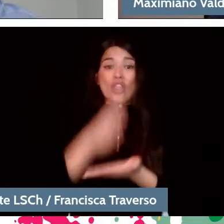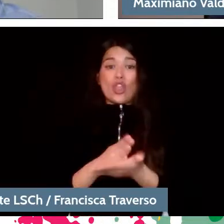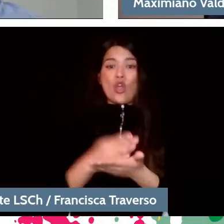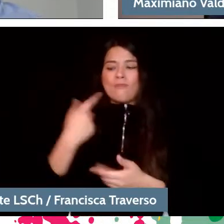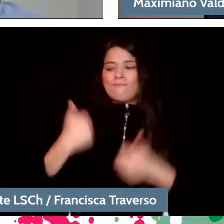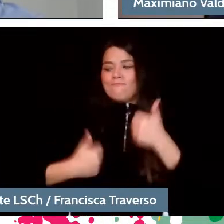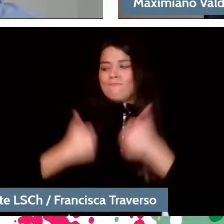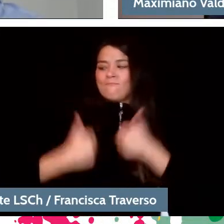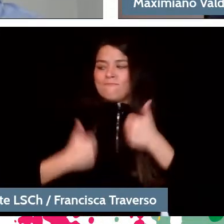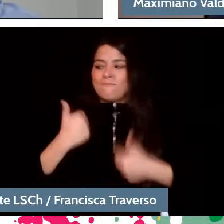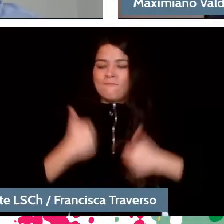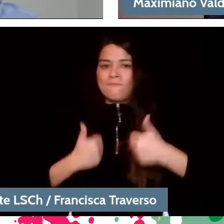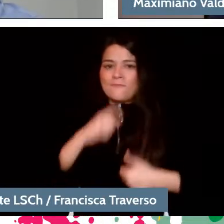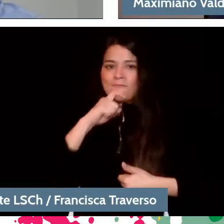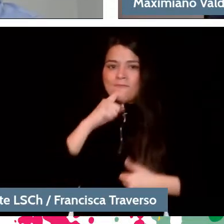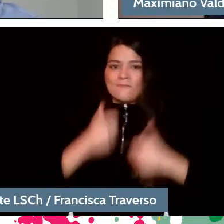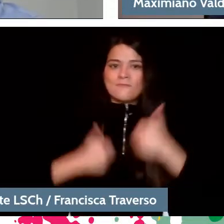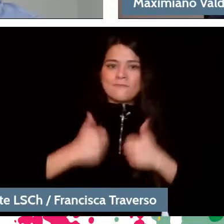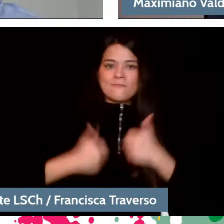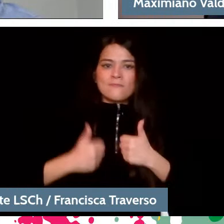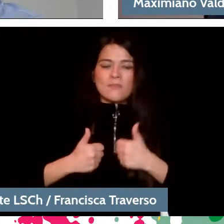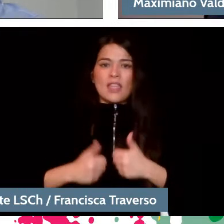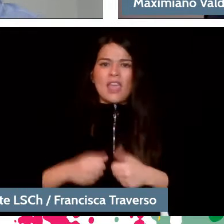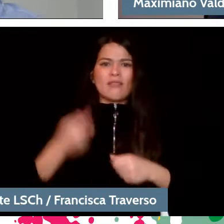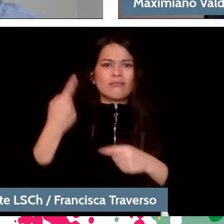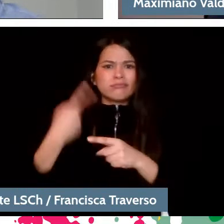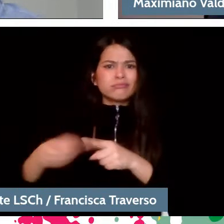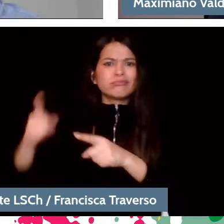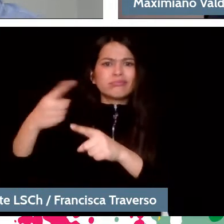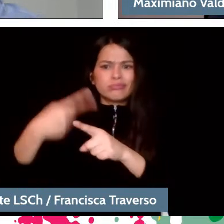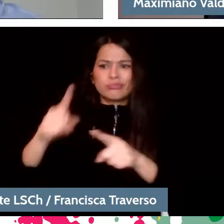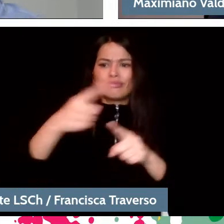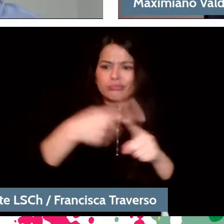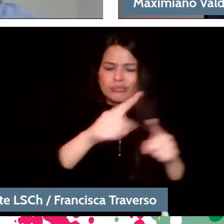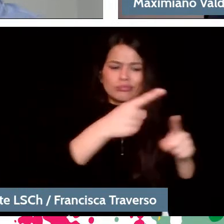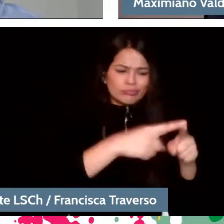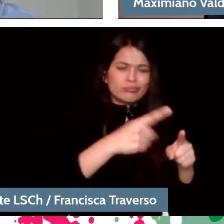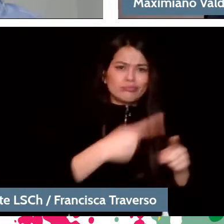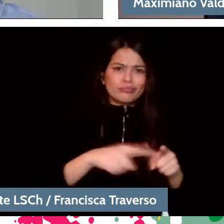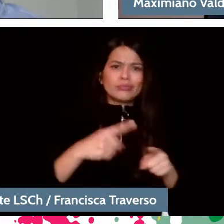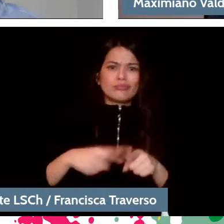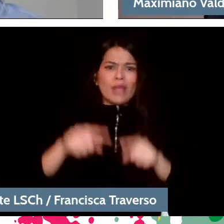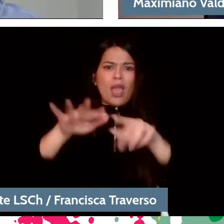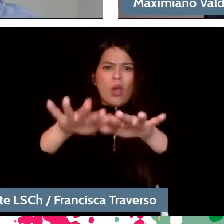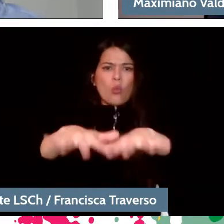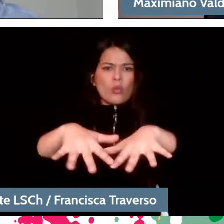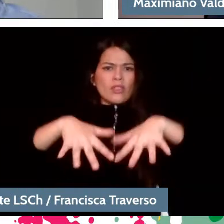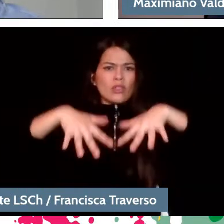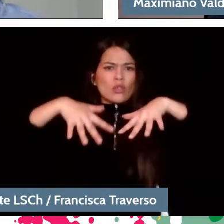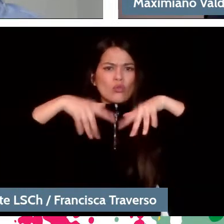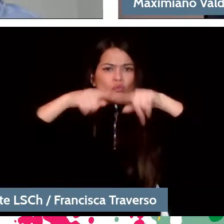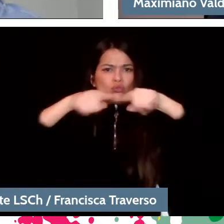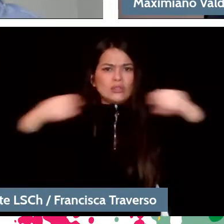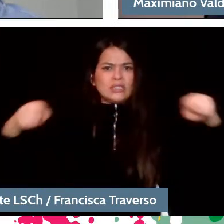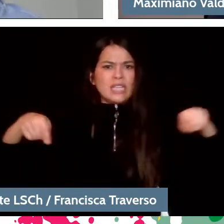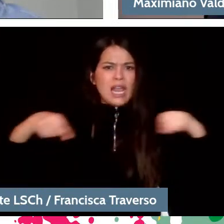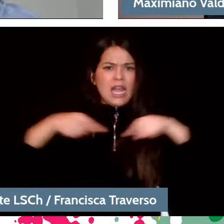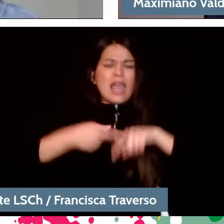and thus, they began to make these huge series of auditoriums in Spain that greatly favored musical culture.